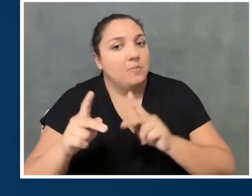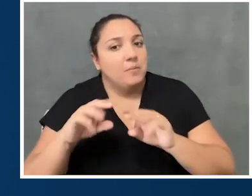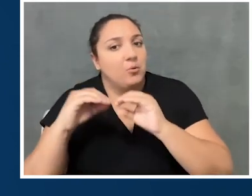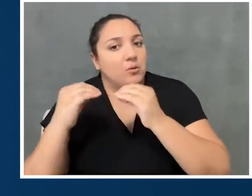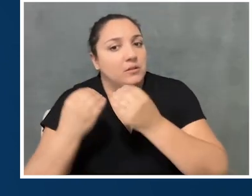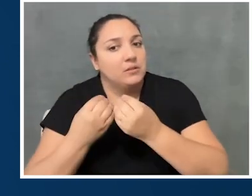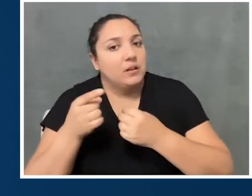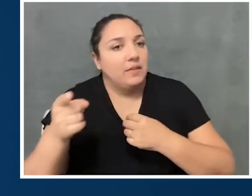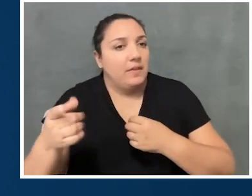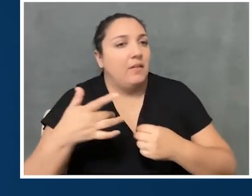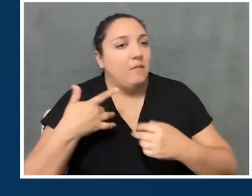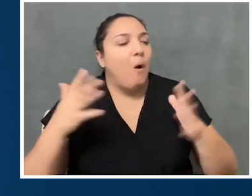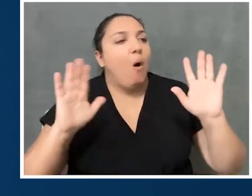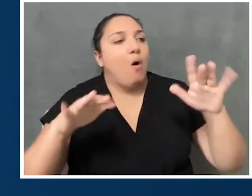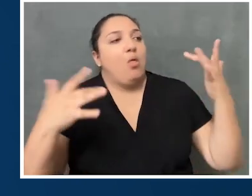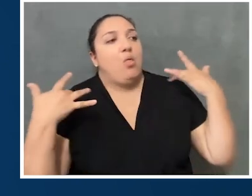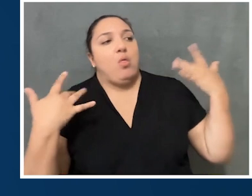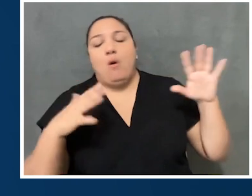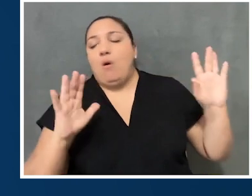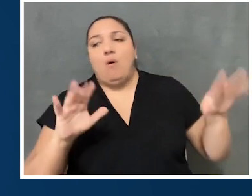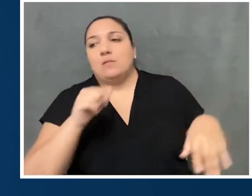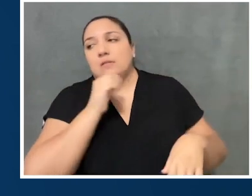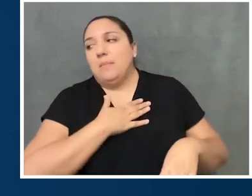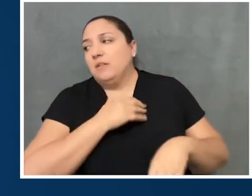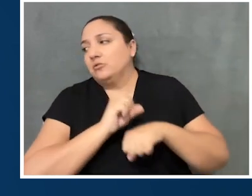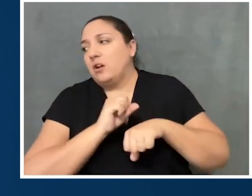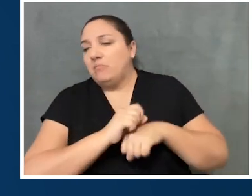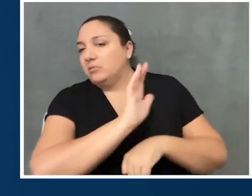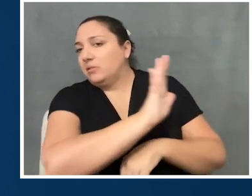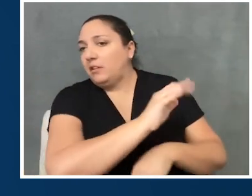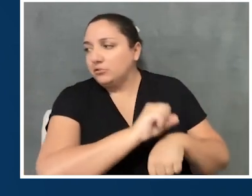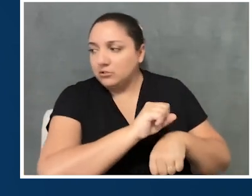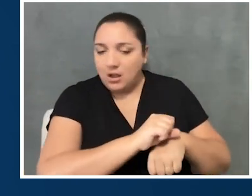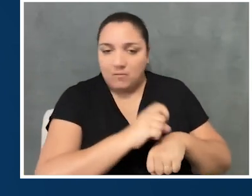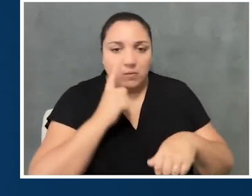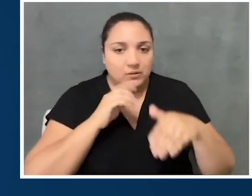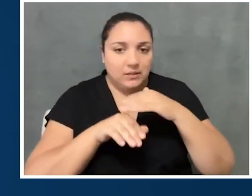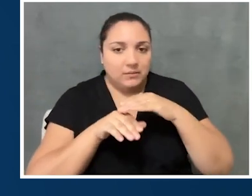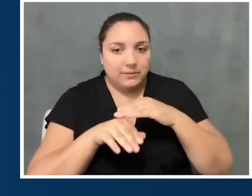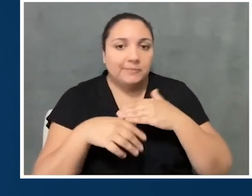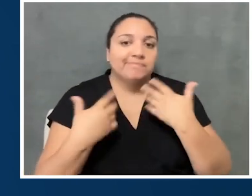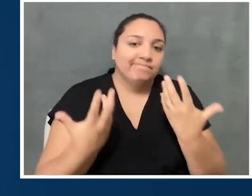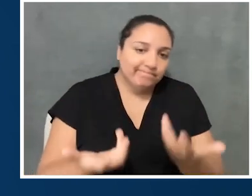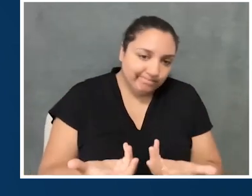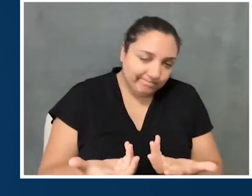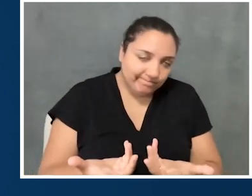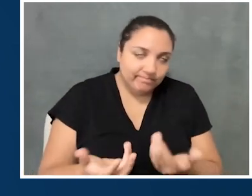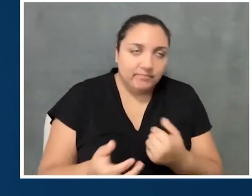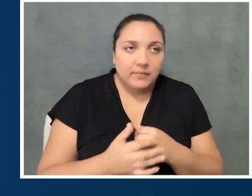to sort of step back and be like, "That's not my job," when it comes to accessibility. And so I think hiring that person,